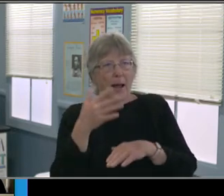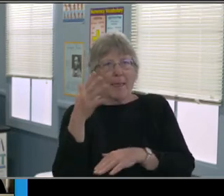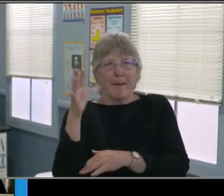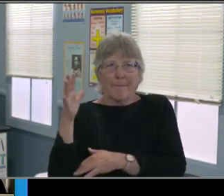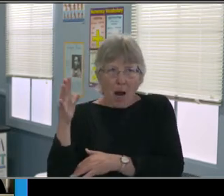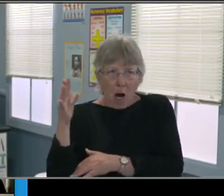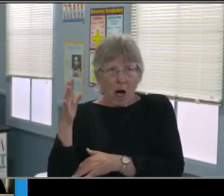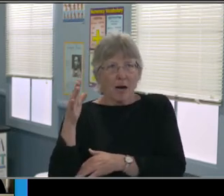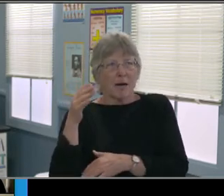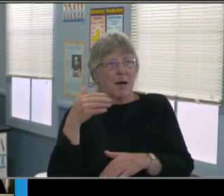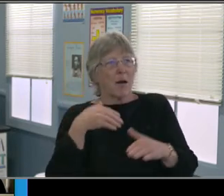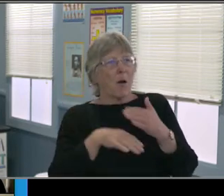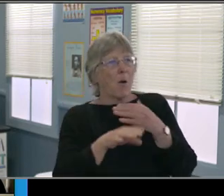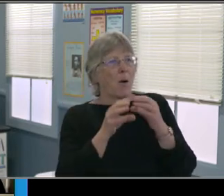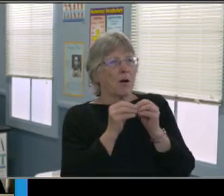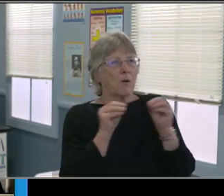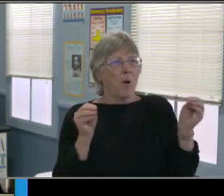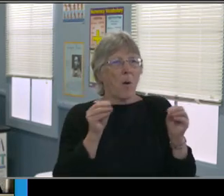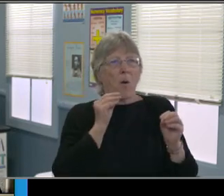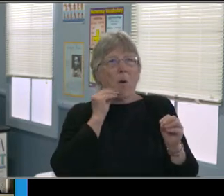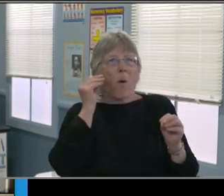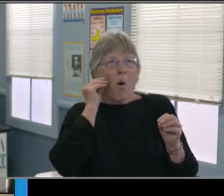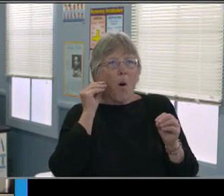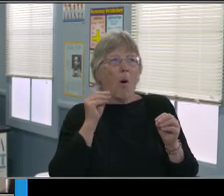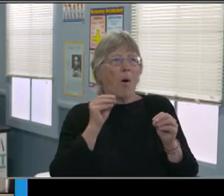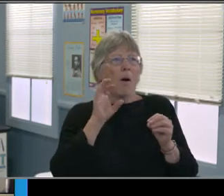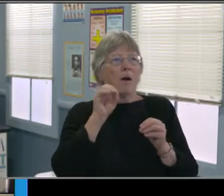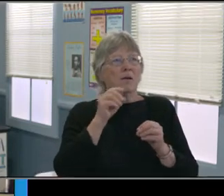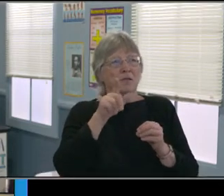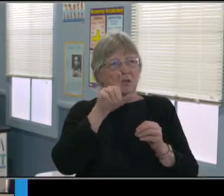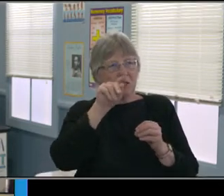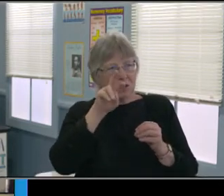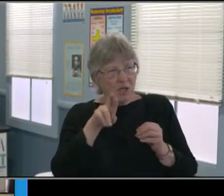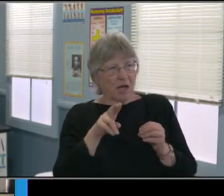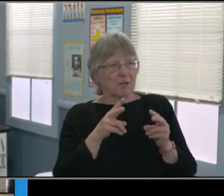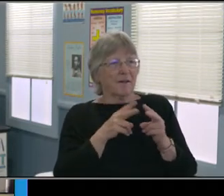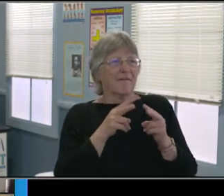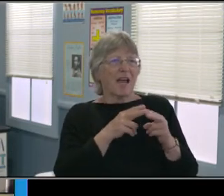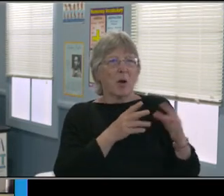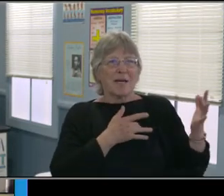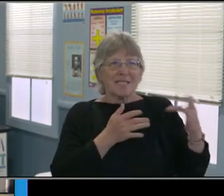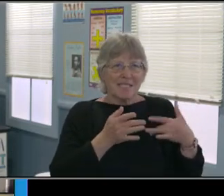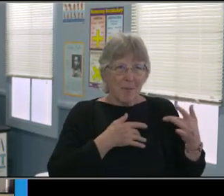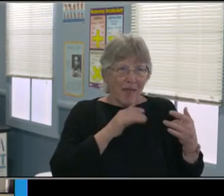And I just want our families to know that our staff here the opposite of school support services